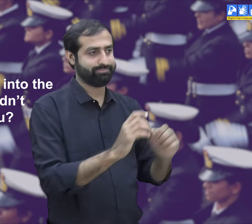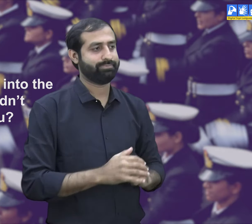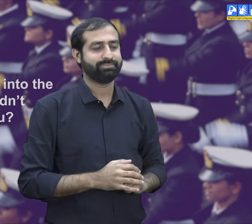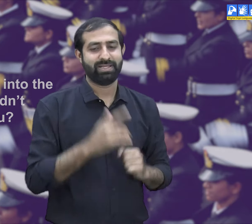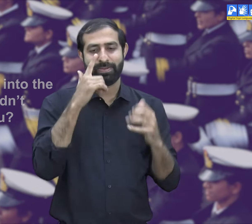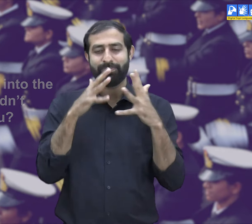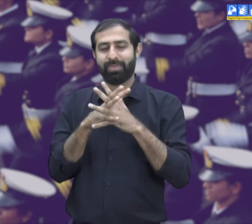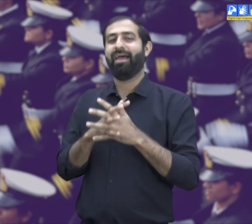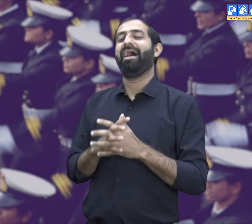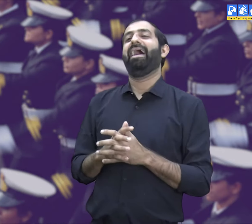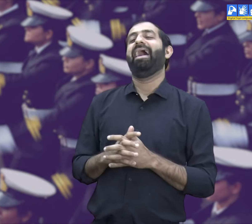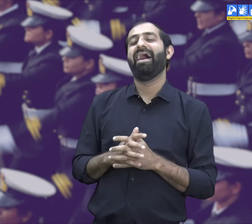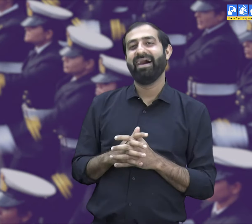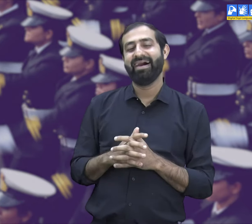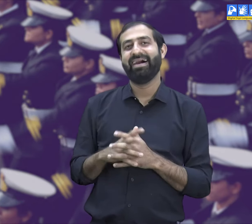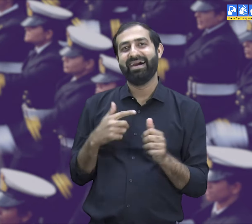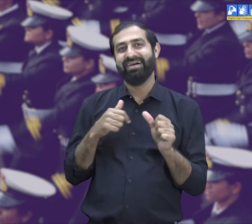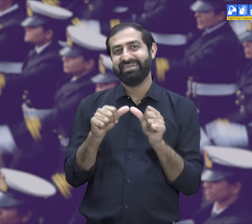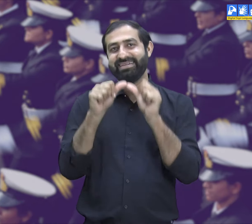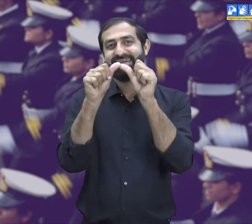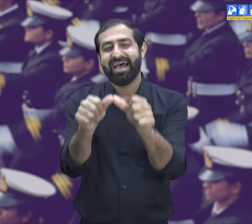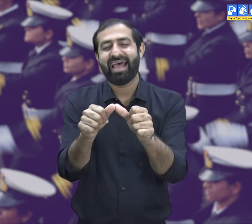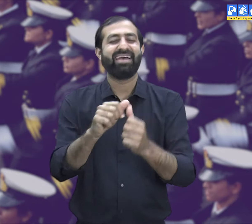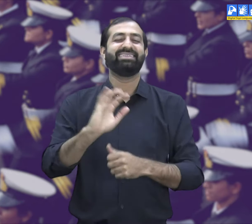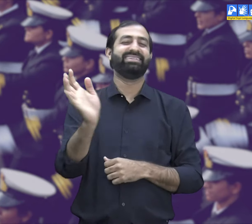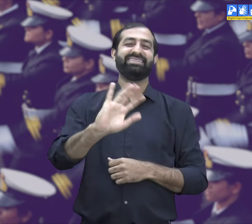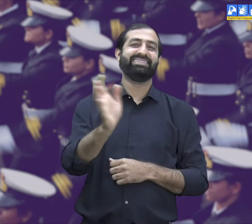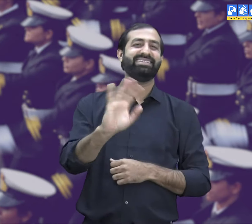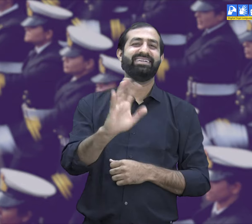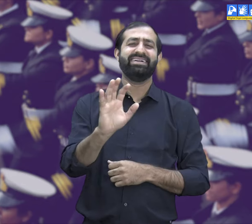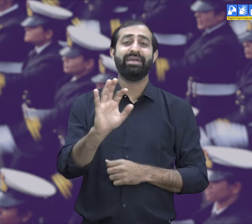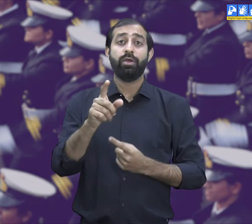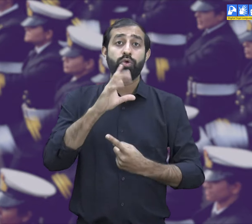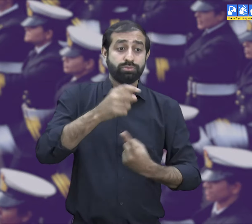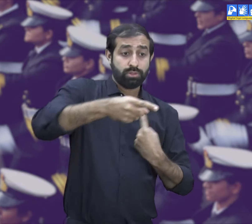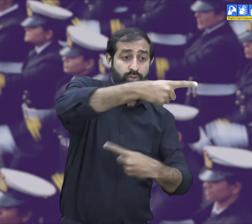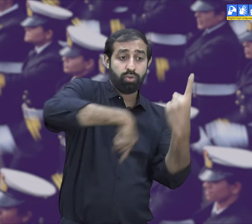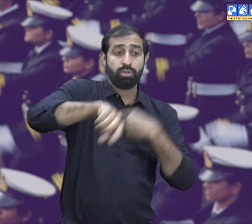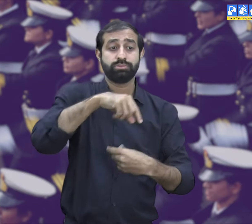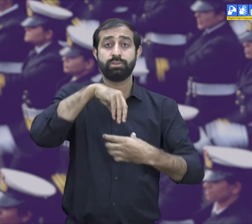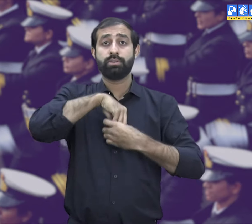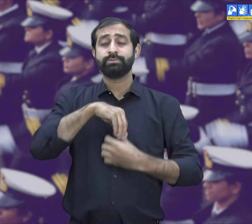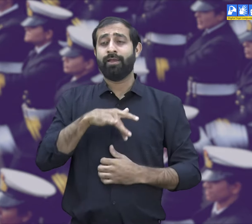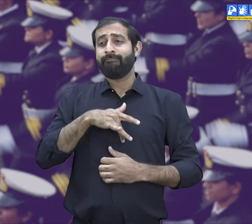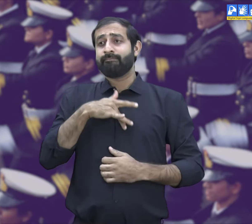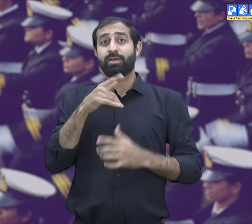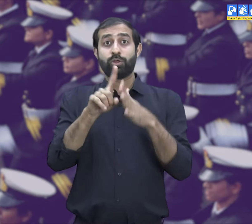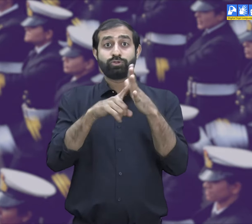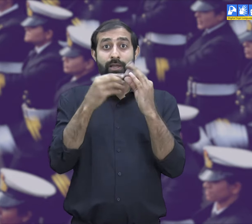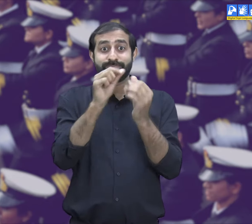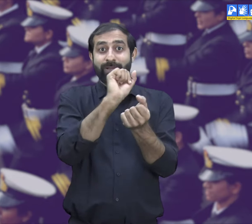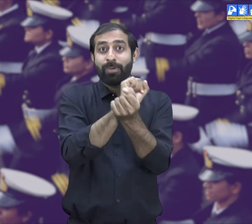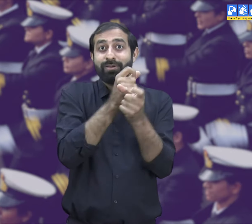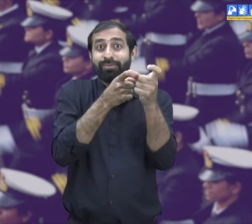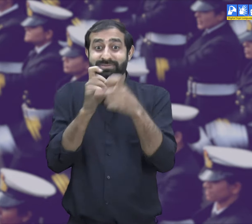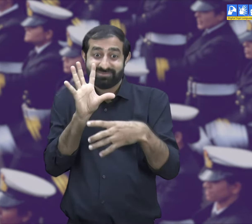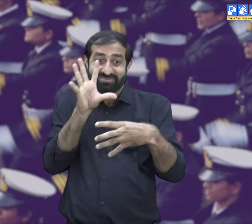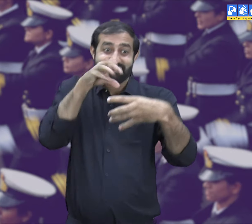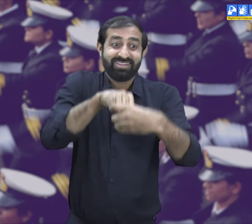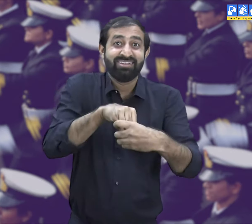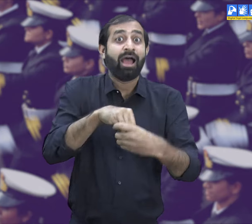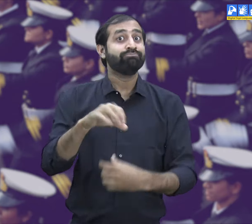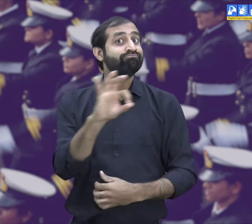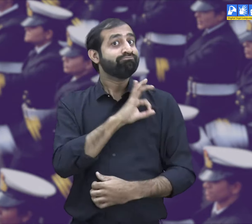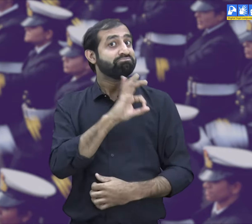Wahida said, ''Oh no! They felt that a job in the forces would be the best thing for me.